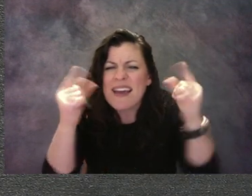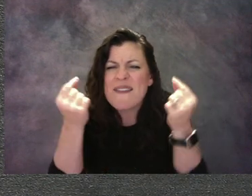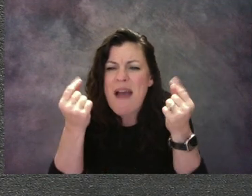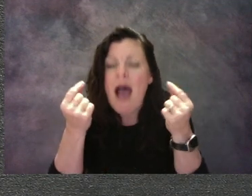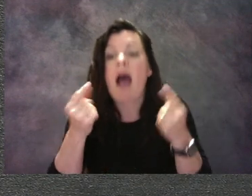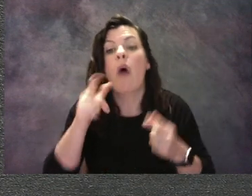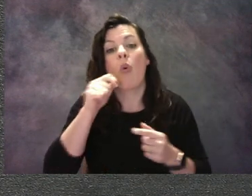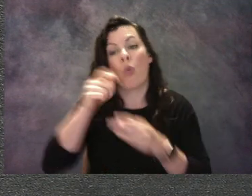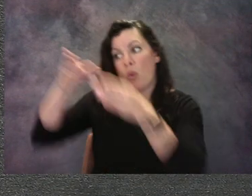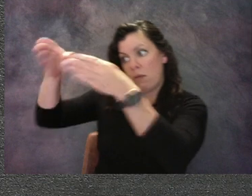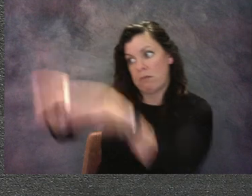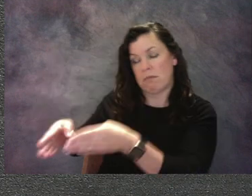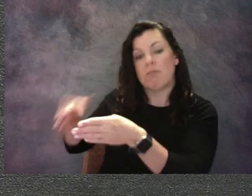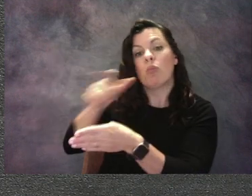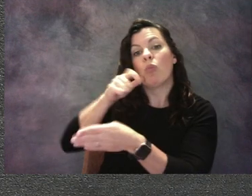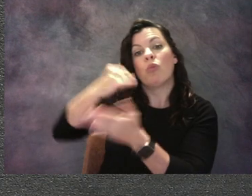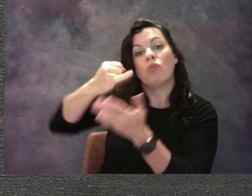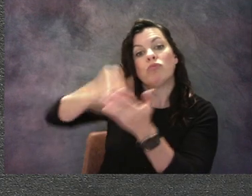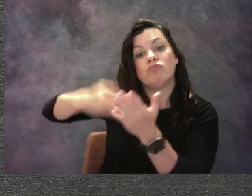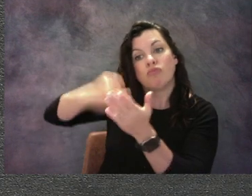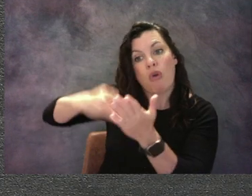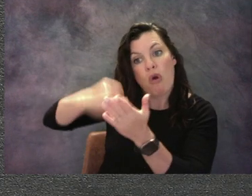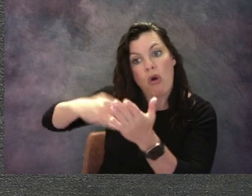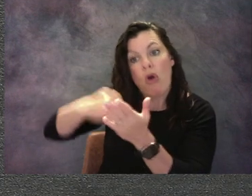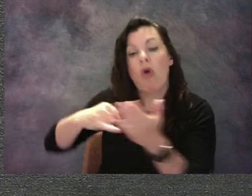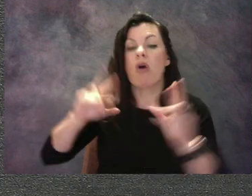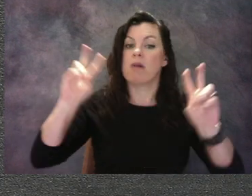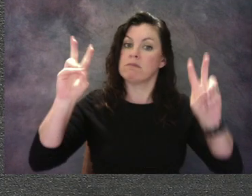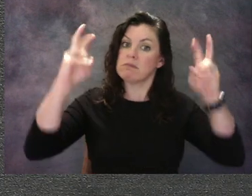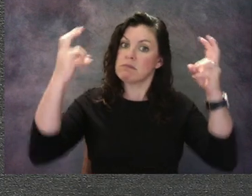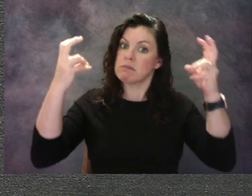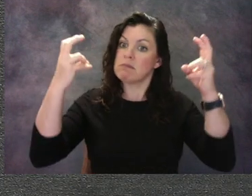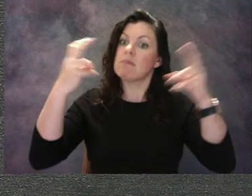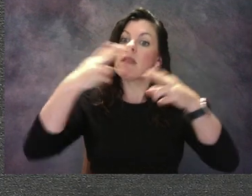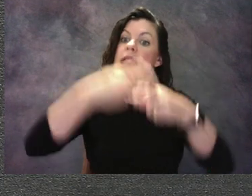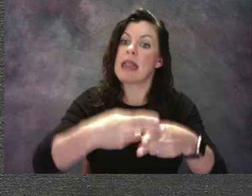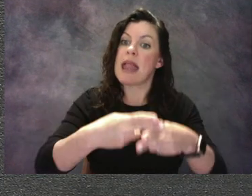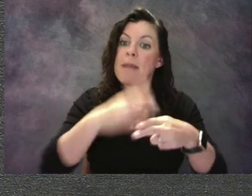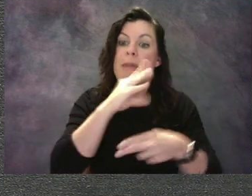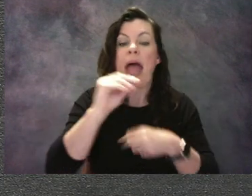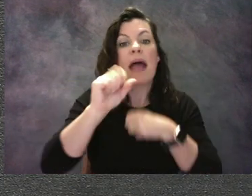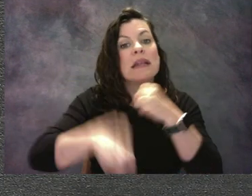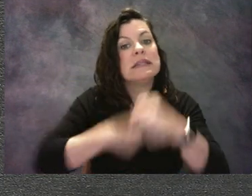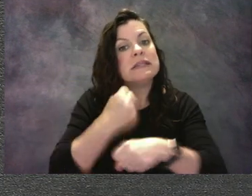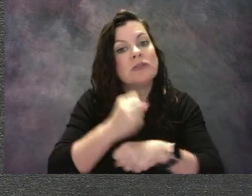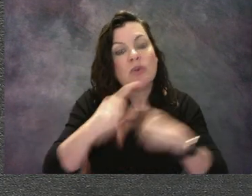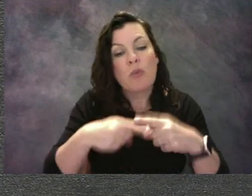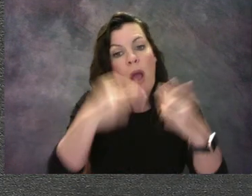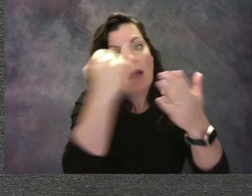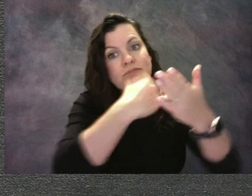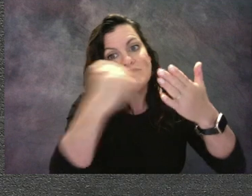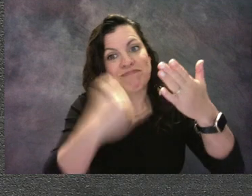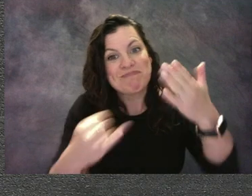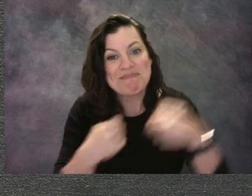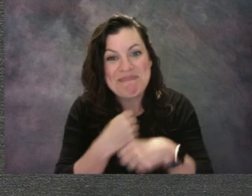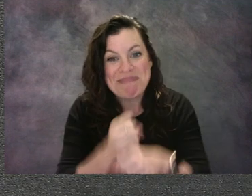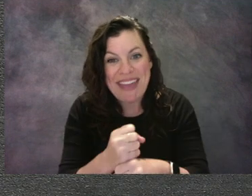and the title of the artwork and the year that it was created and it also tells me